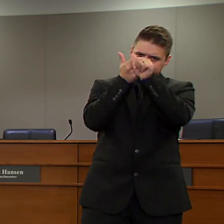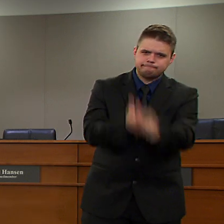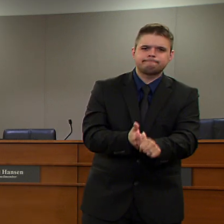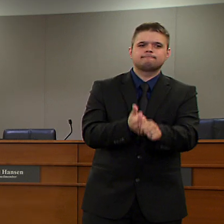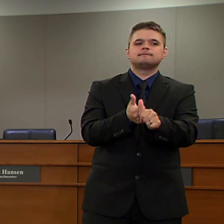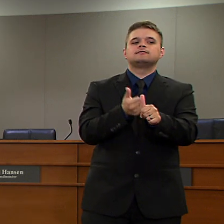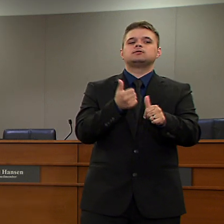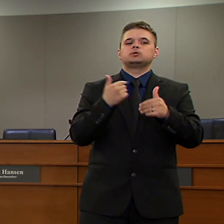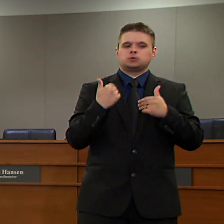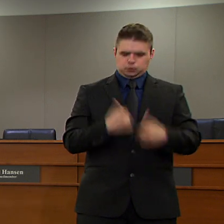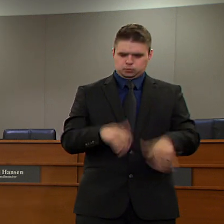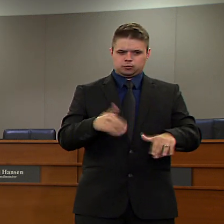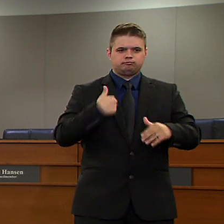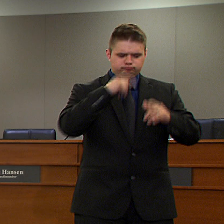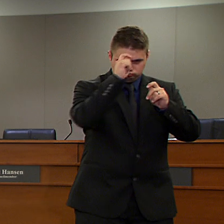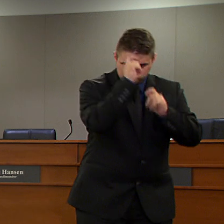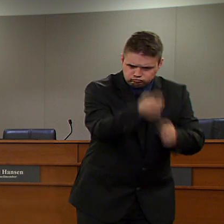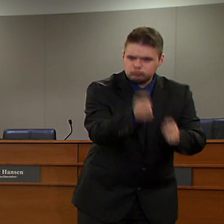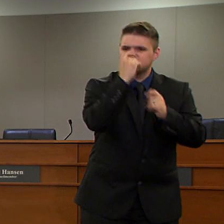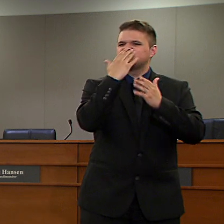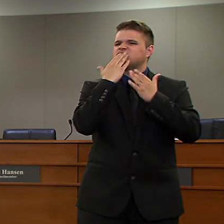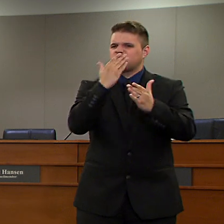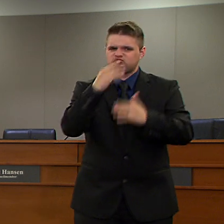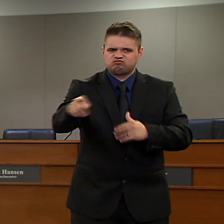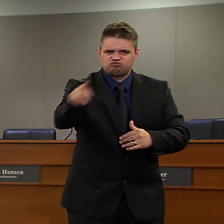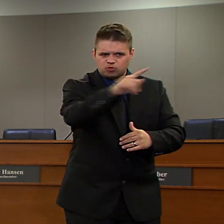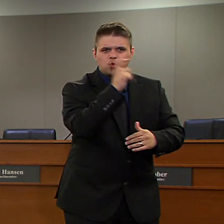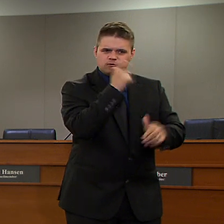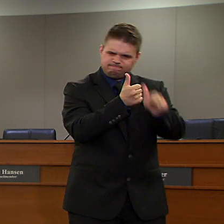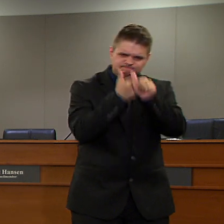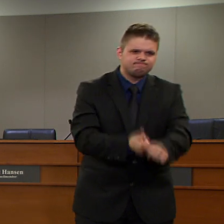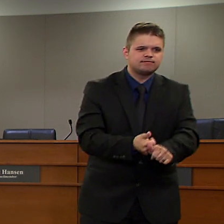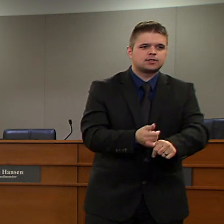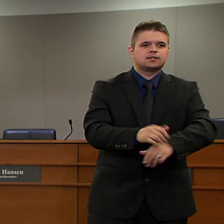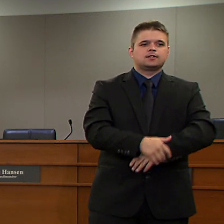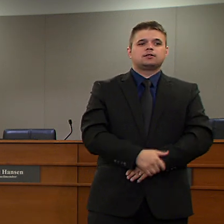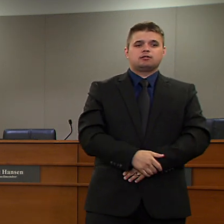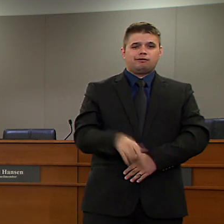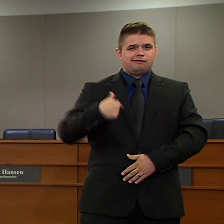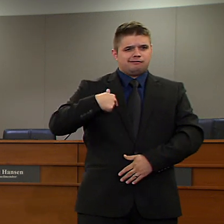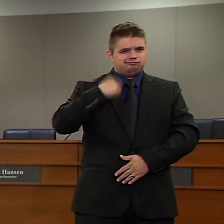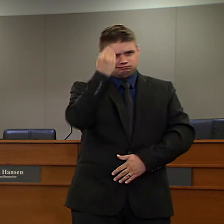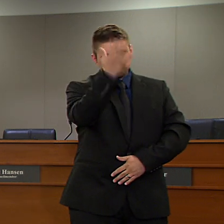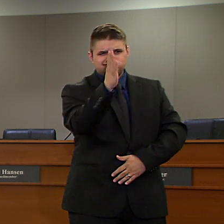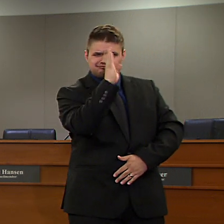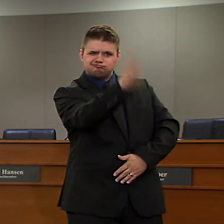were asked to do. But the hard reality is that the fight is far from over.